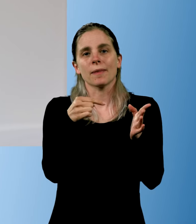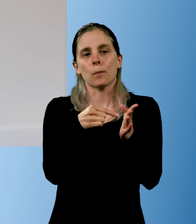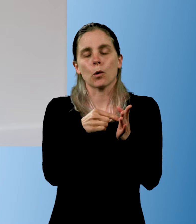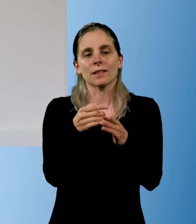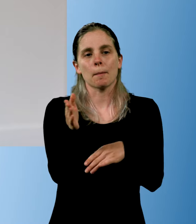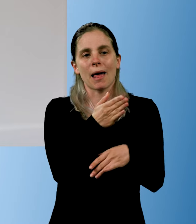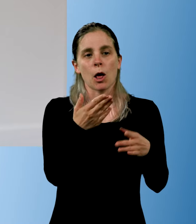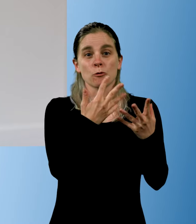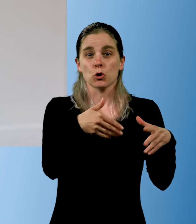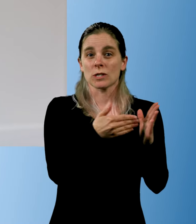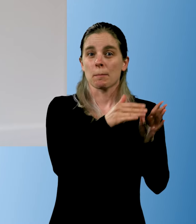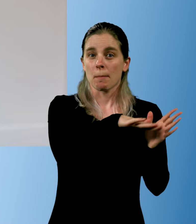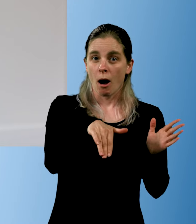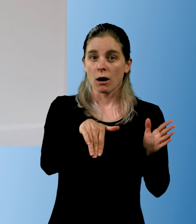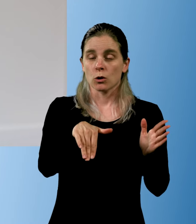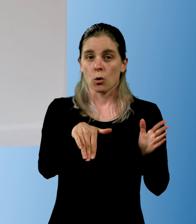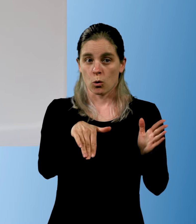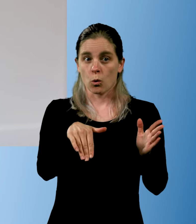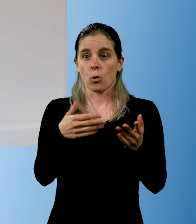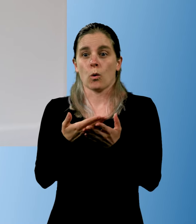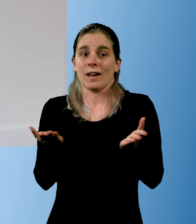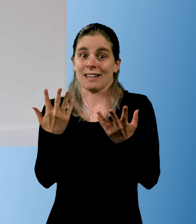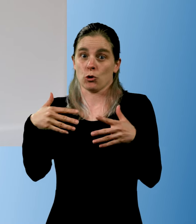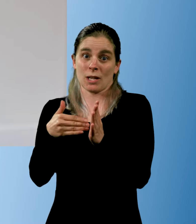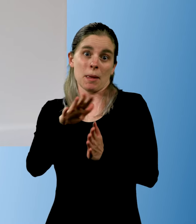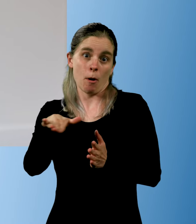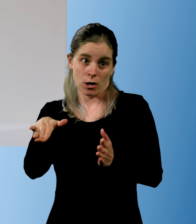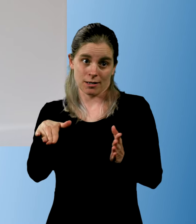between the handicapped child and the other children.